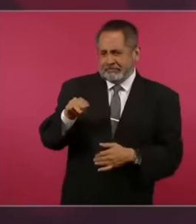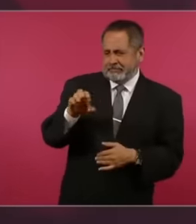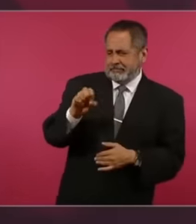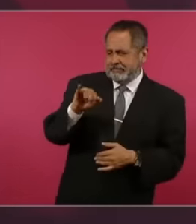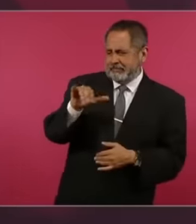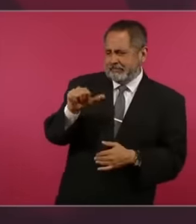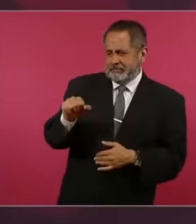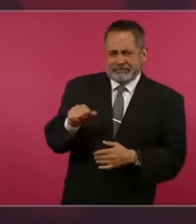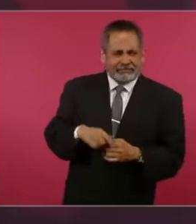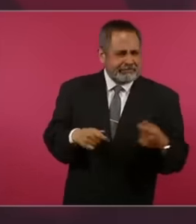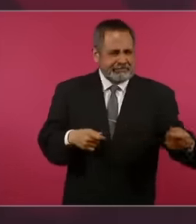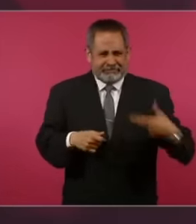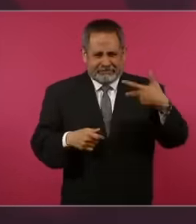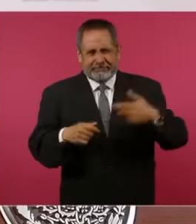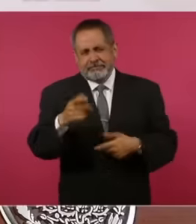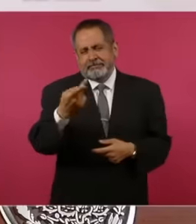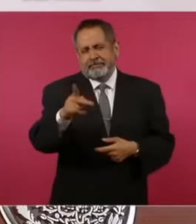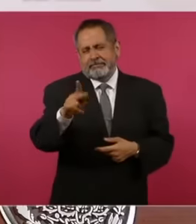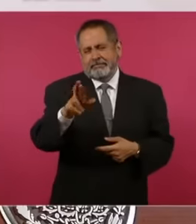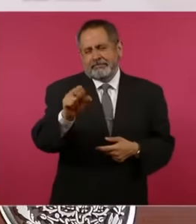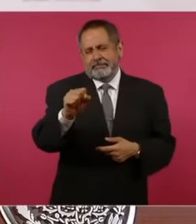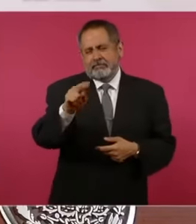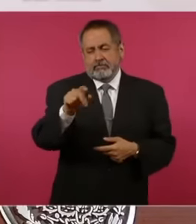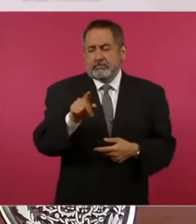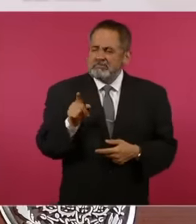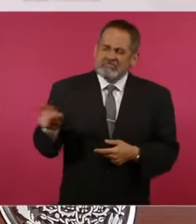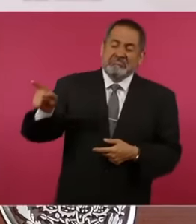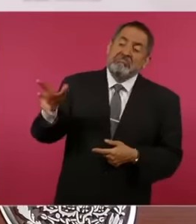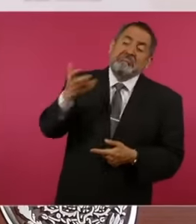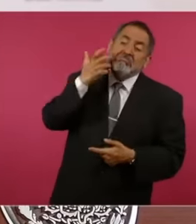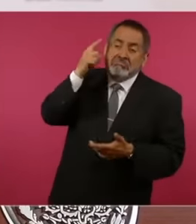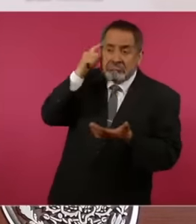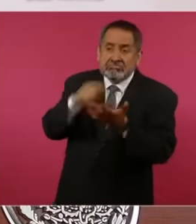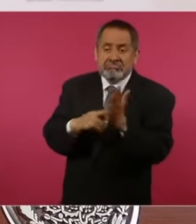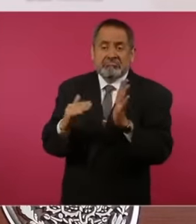crause much less